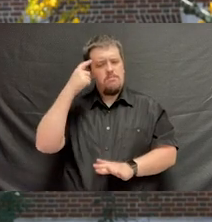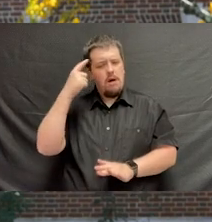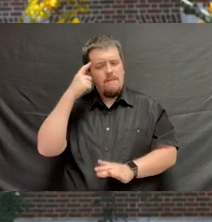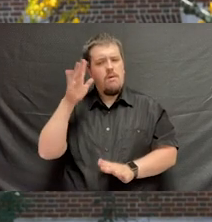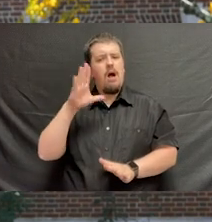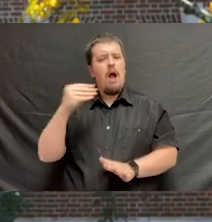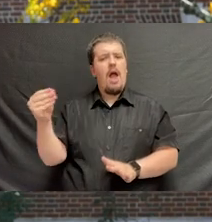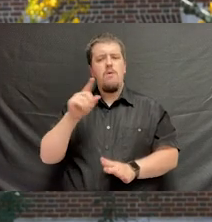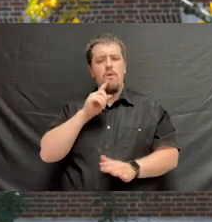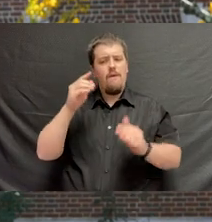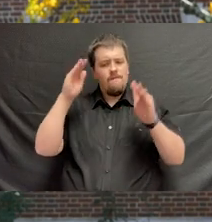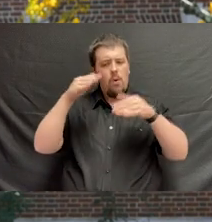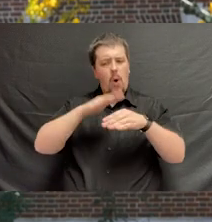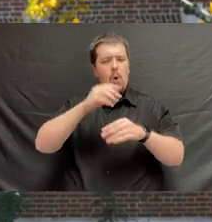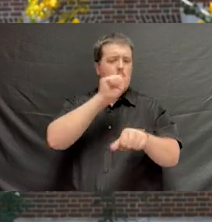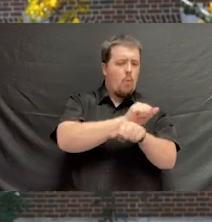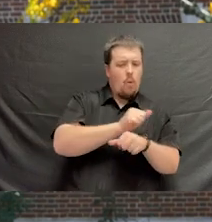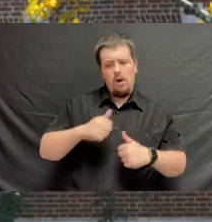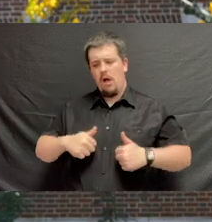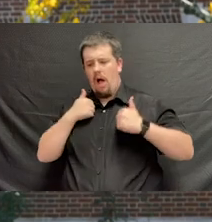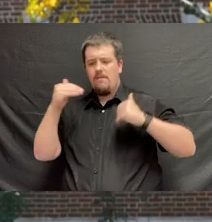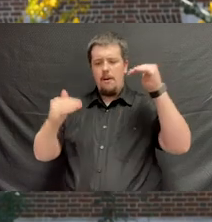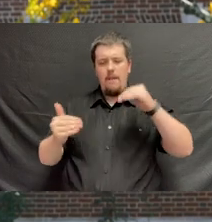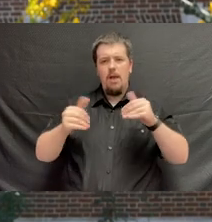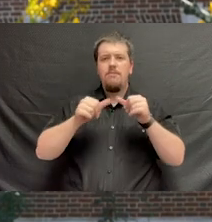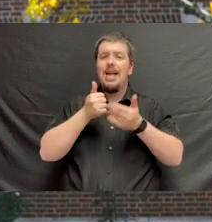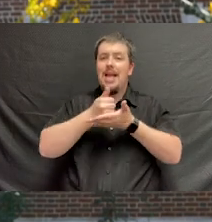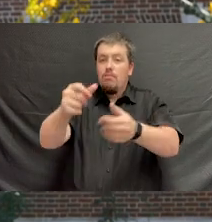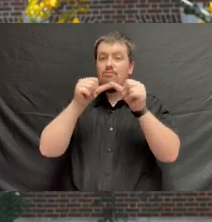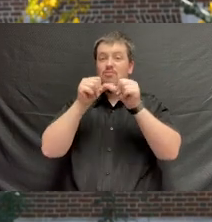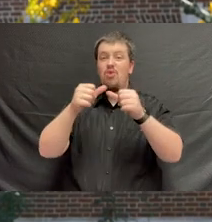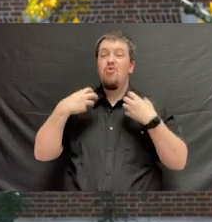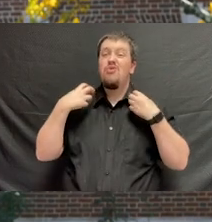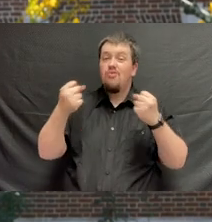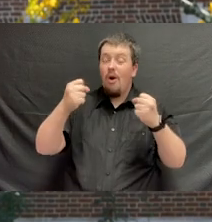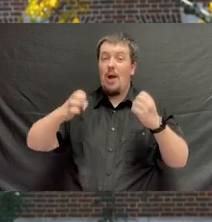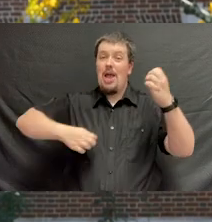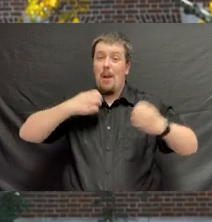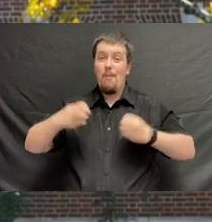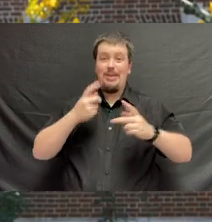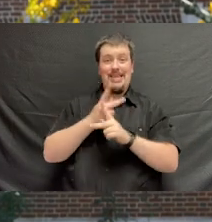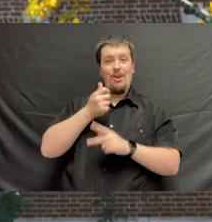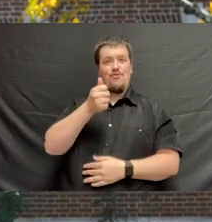and striving for a work-life balance, will enable you to maintain strong emotional hygiene.